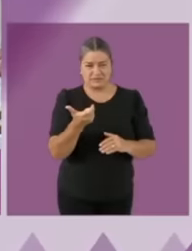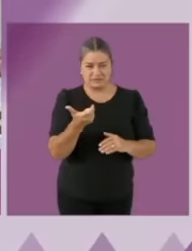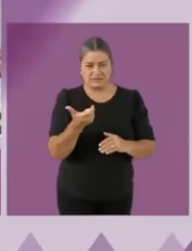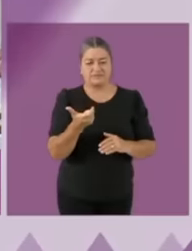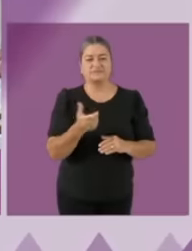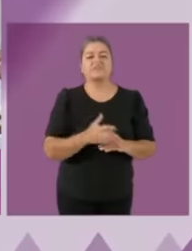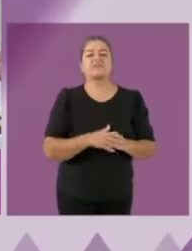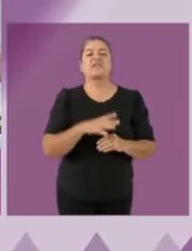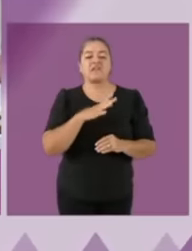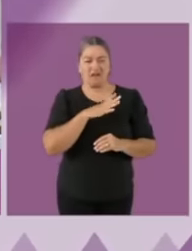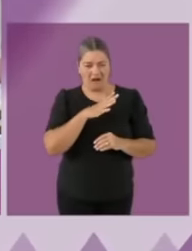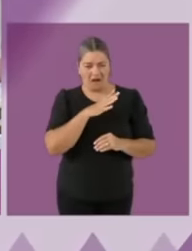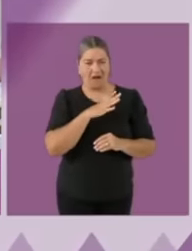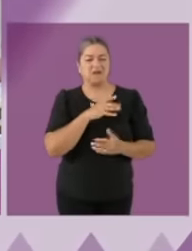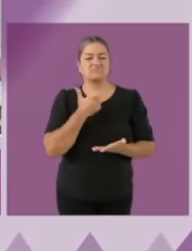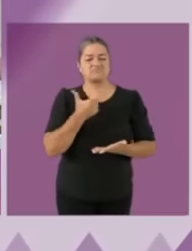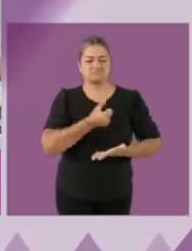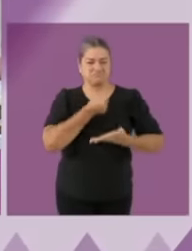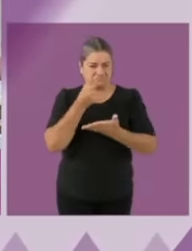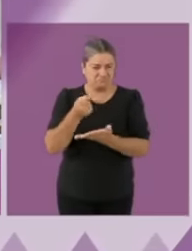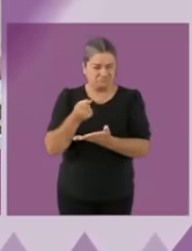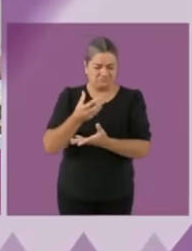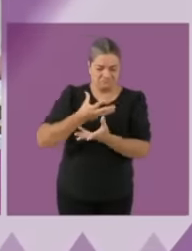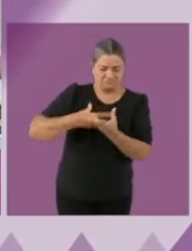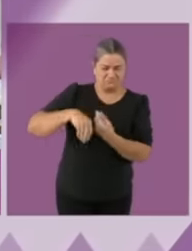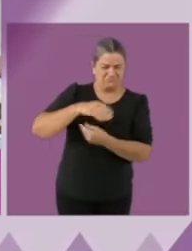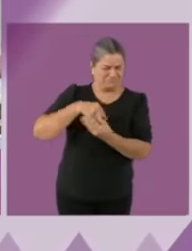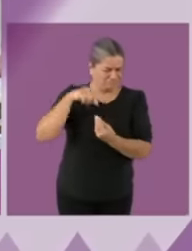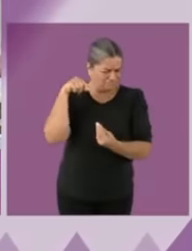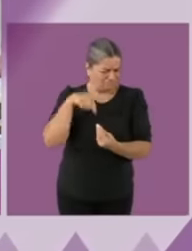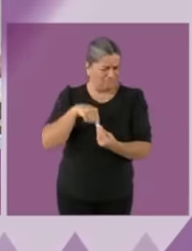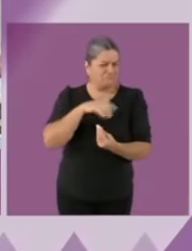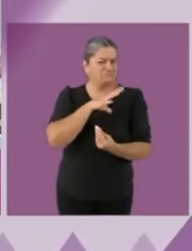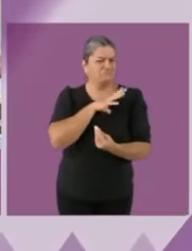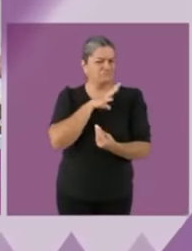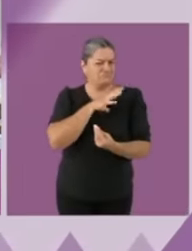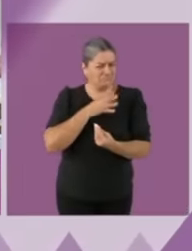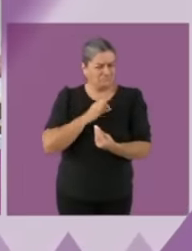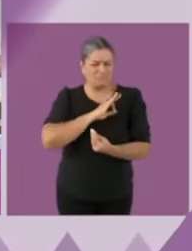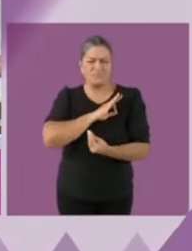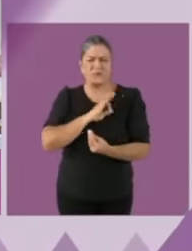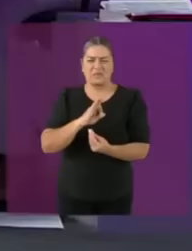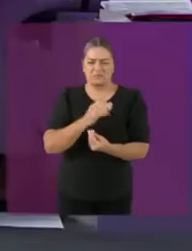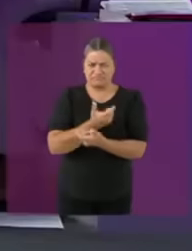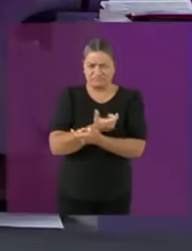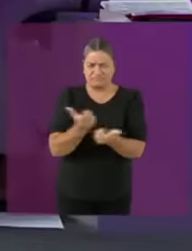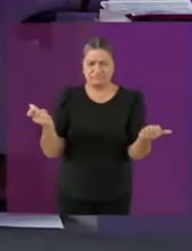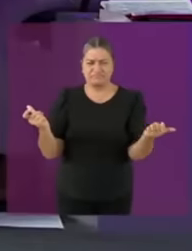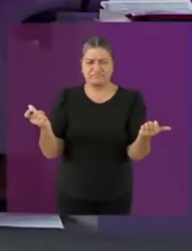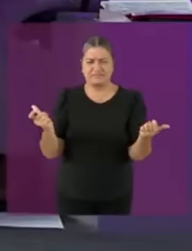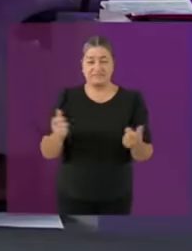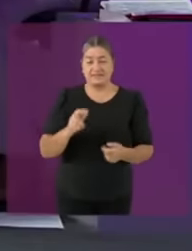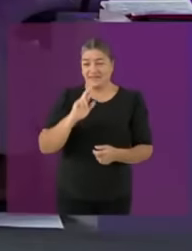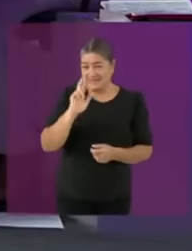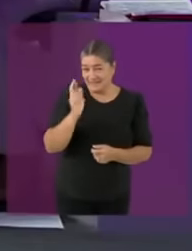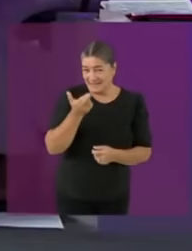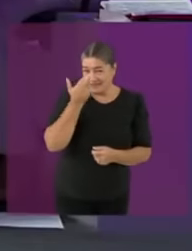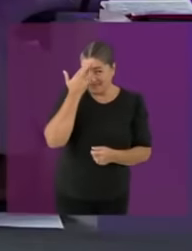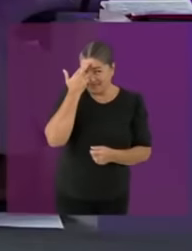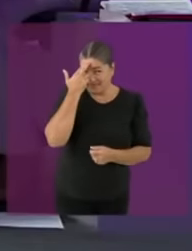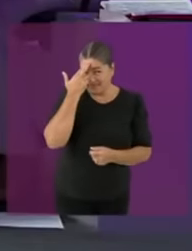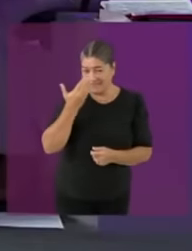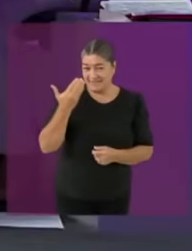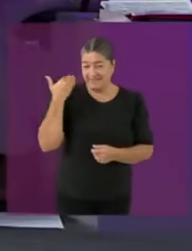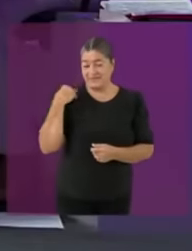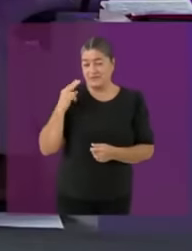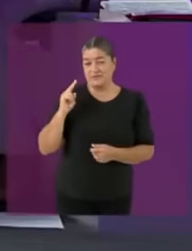the way, we must remember that on November 22 or in November 2022, the prian candidate said